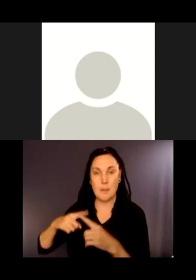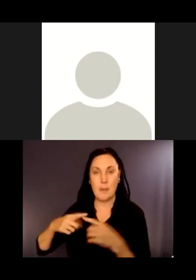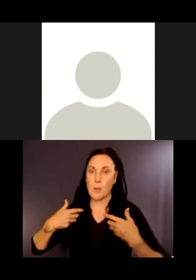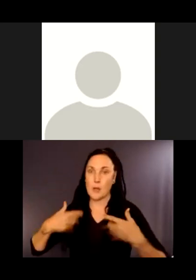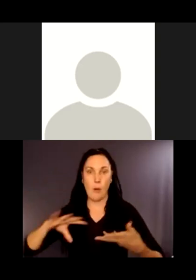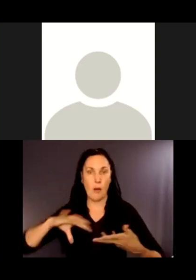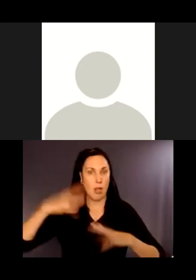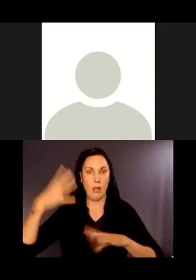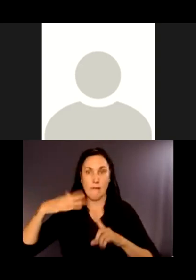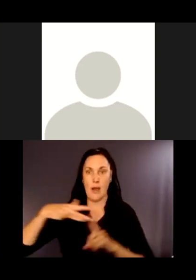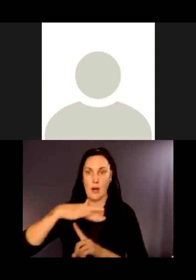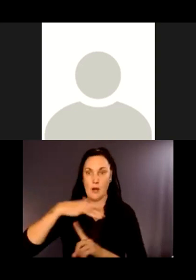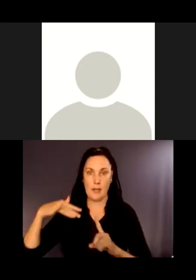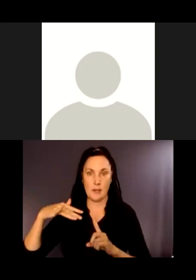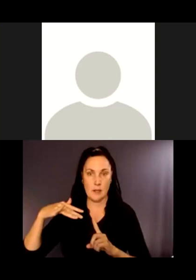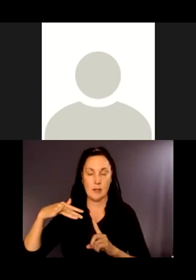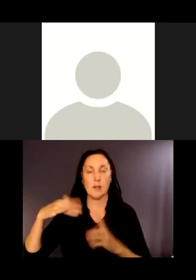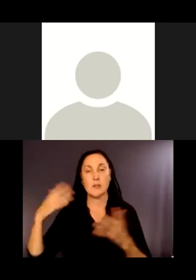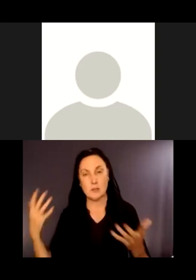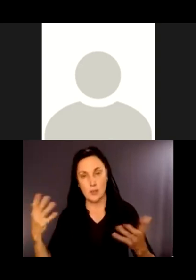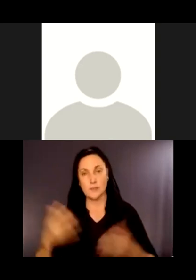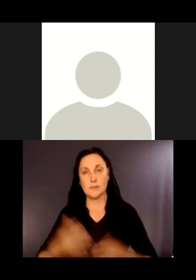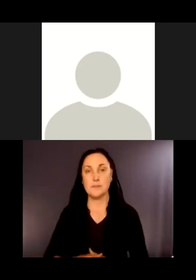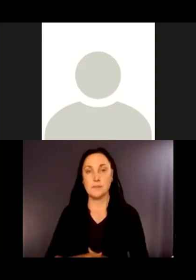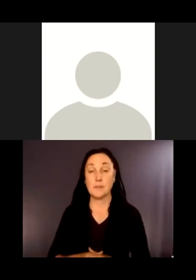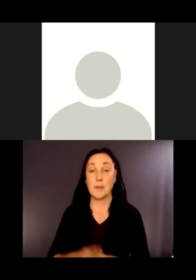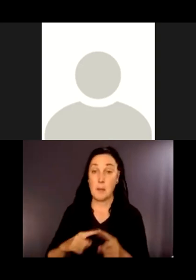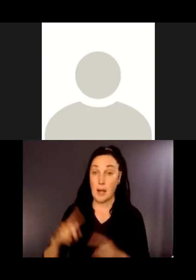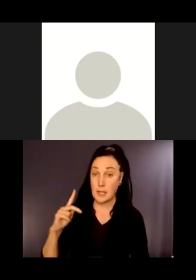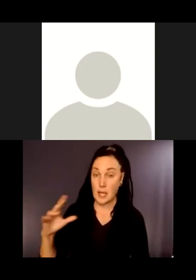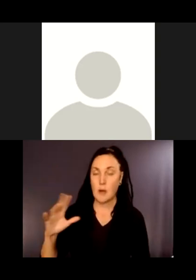That being said, the county's commitment has always been if